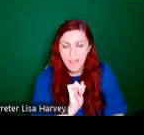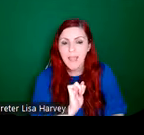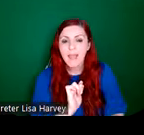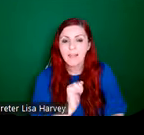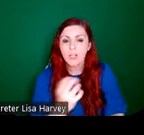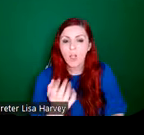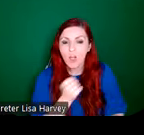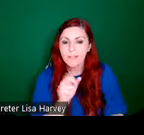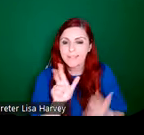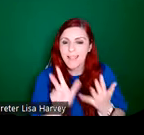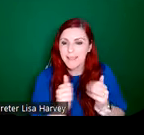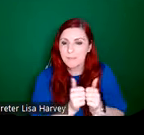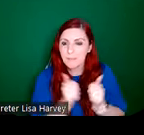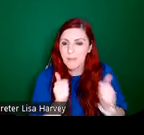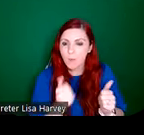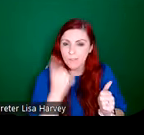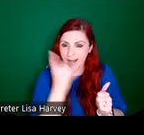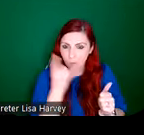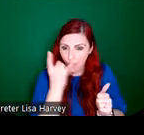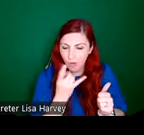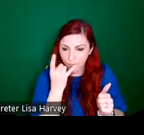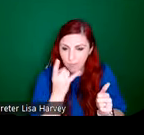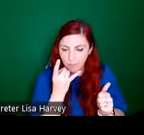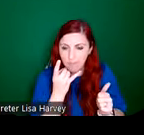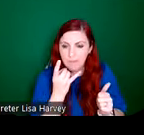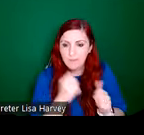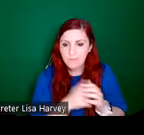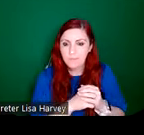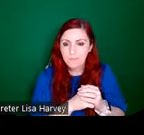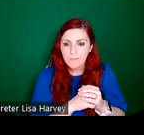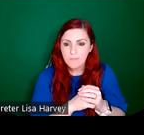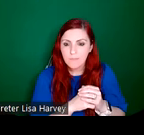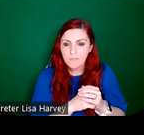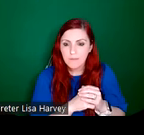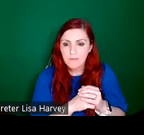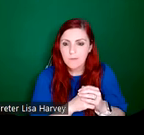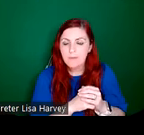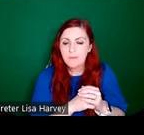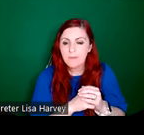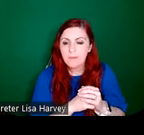for it. It was the 15th design commission, sorry, the 15th commission made from